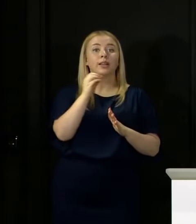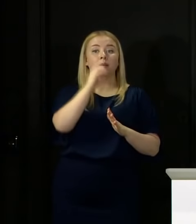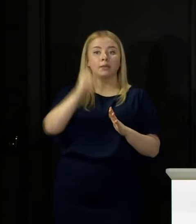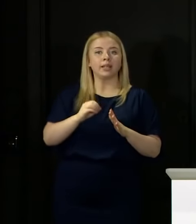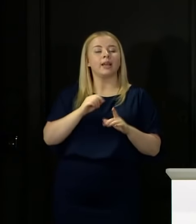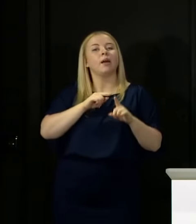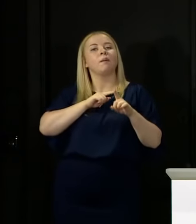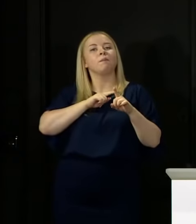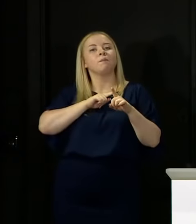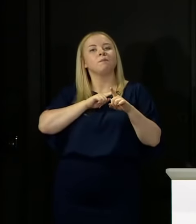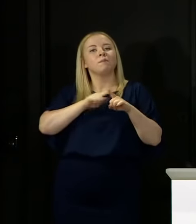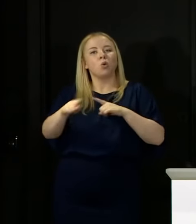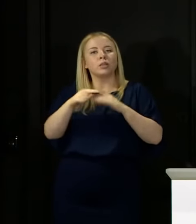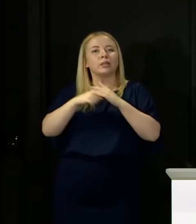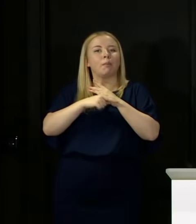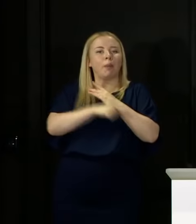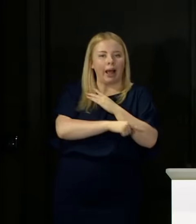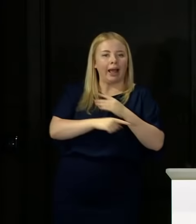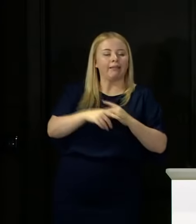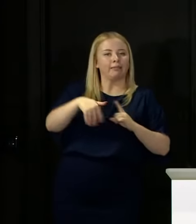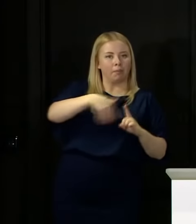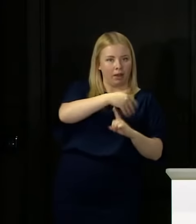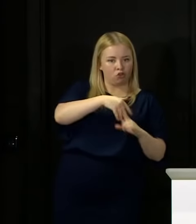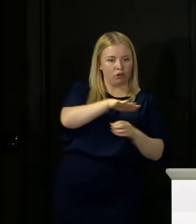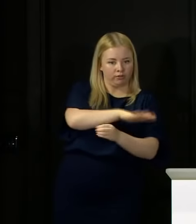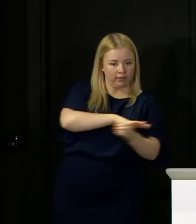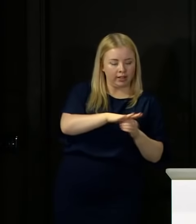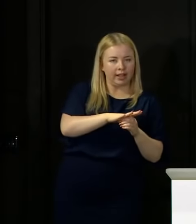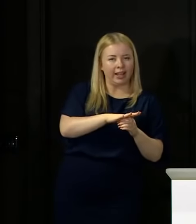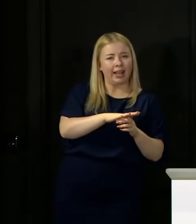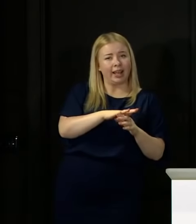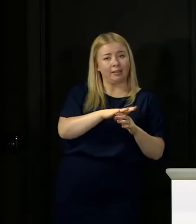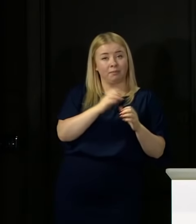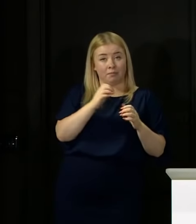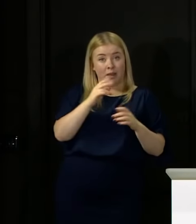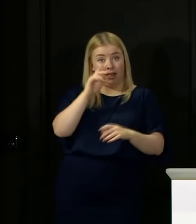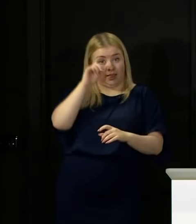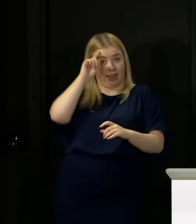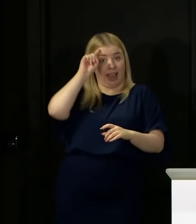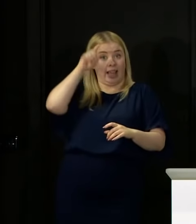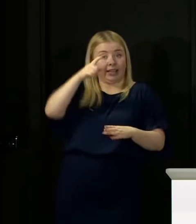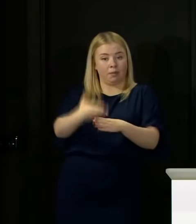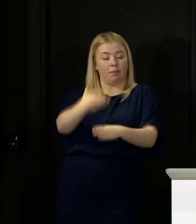the estimates would have it at 85.1 per cent of young people passing Highers.